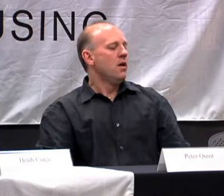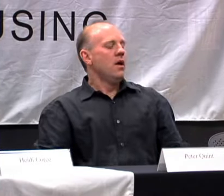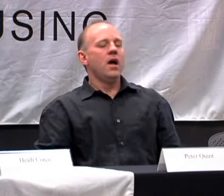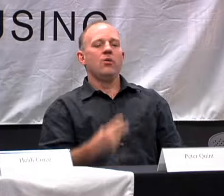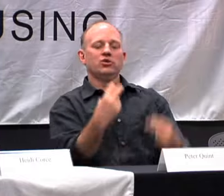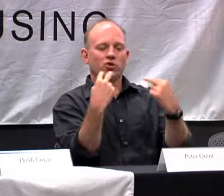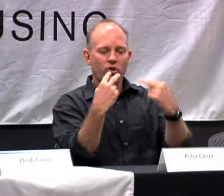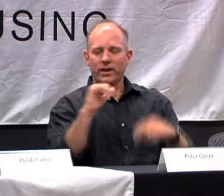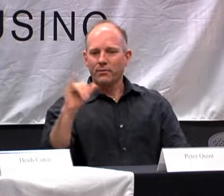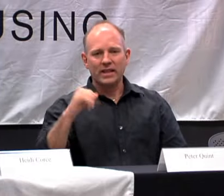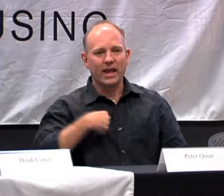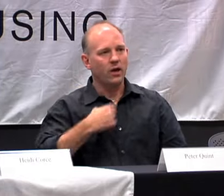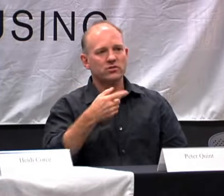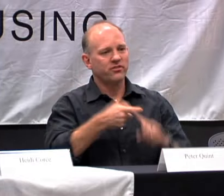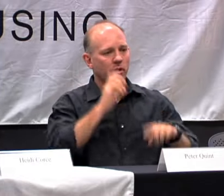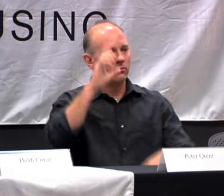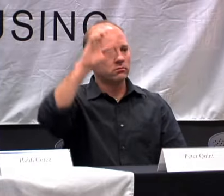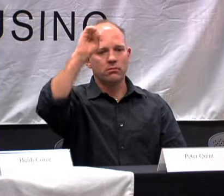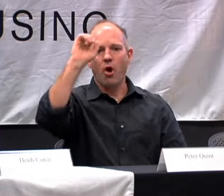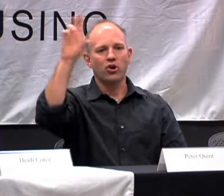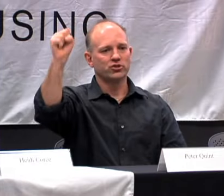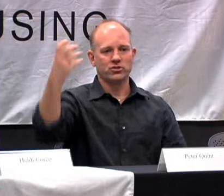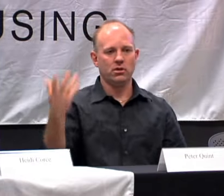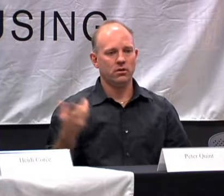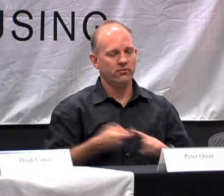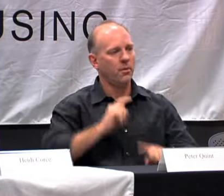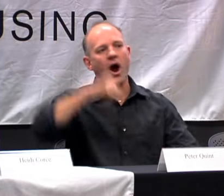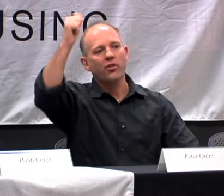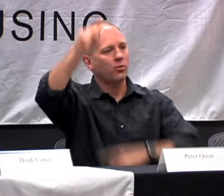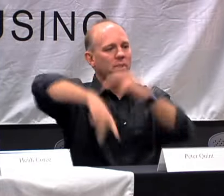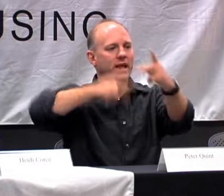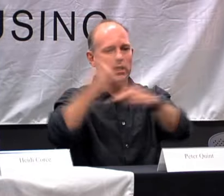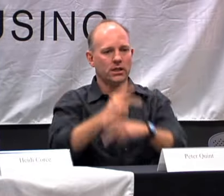AND HE DIDN'T REALLY UNDERSTAND. AND SO HE WAS LOOKING AT ME LIKE I WAS FROM MARS OR SOMETHING FROM ANOTHER PLANET. SO WHAT DO YOU DO WITH YOUR